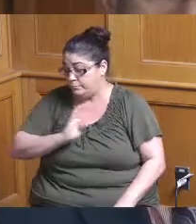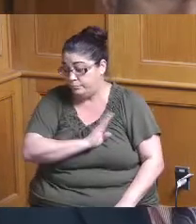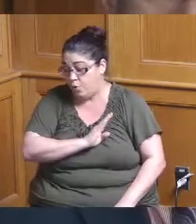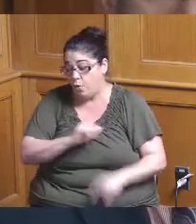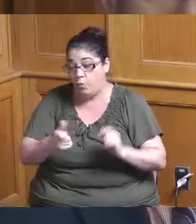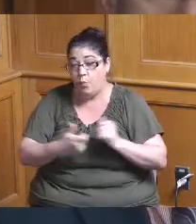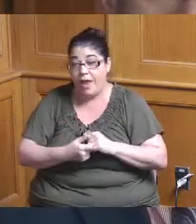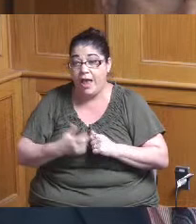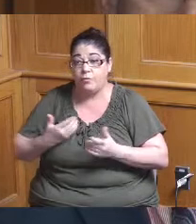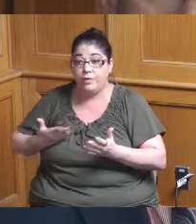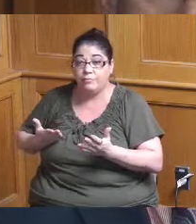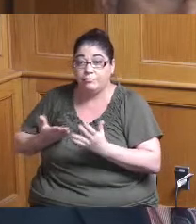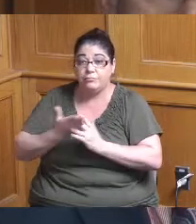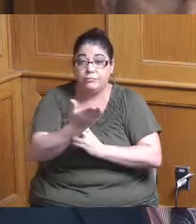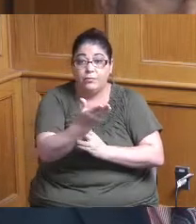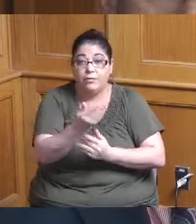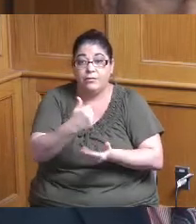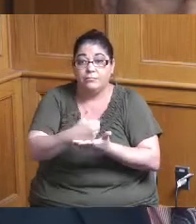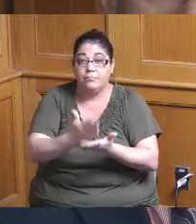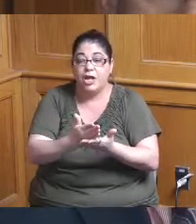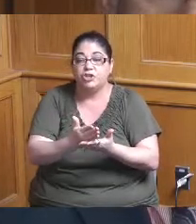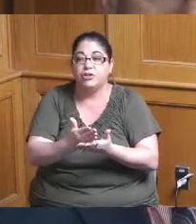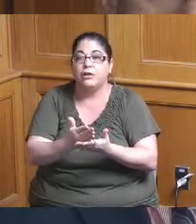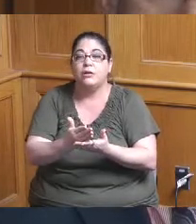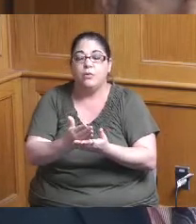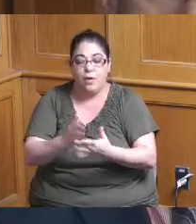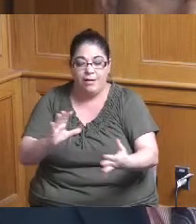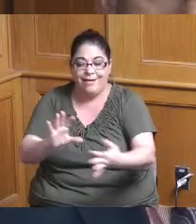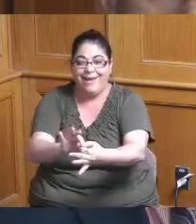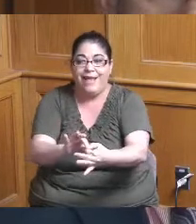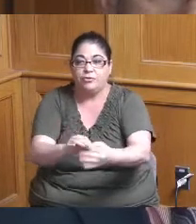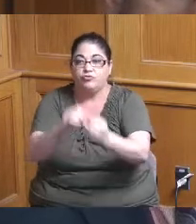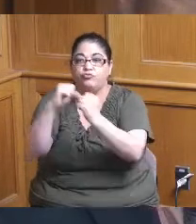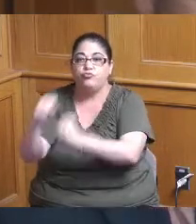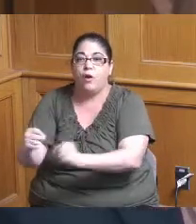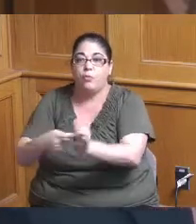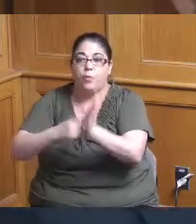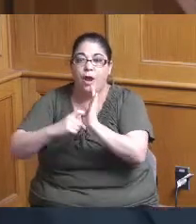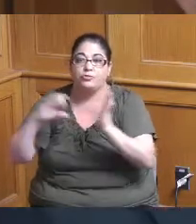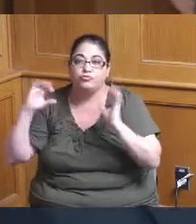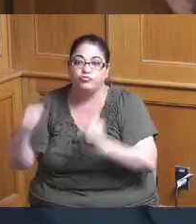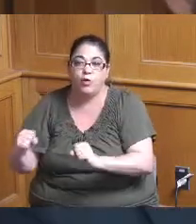through the budget made the connection to economic development strong connection and so I appreciate